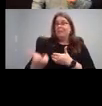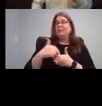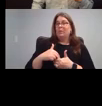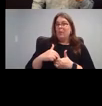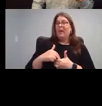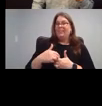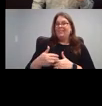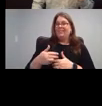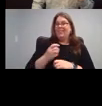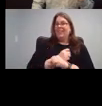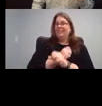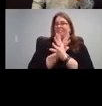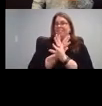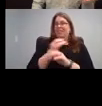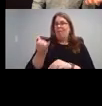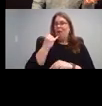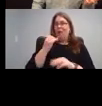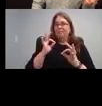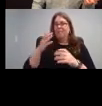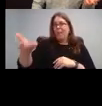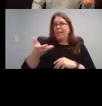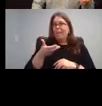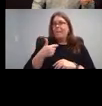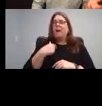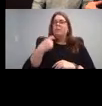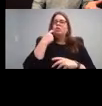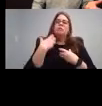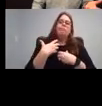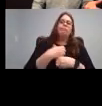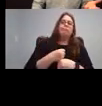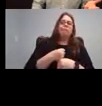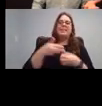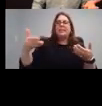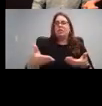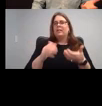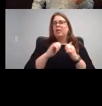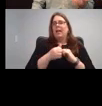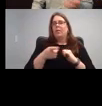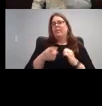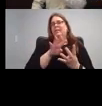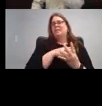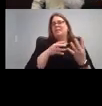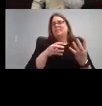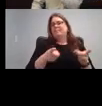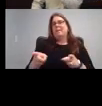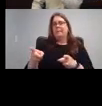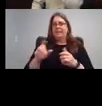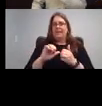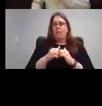I was just giving a little, a little introduction to how this whole thing came about as a response